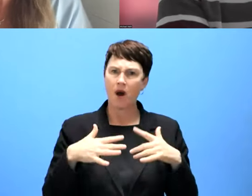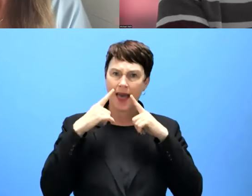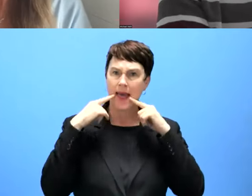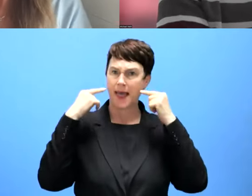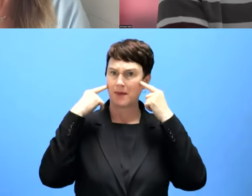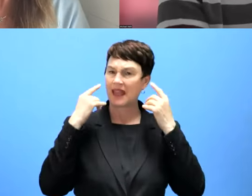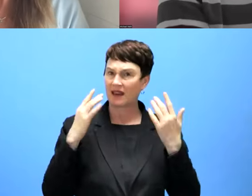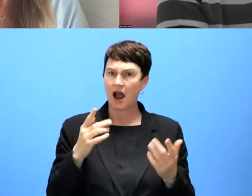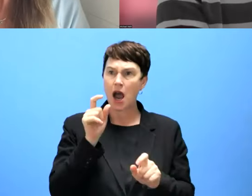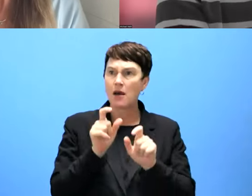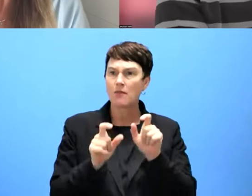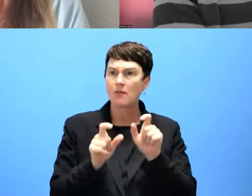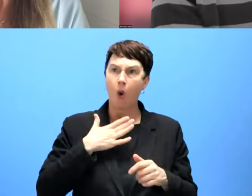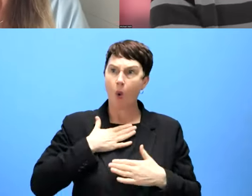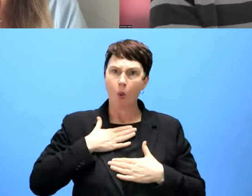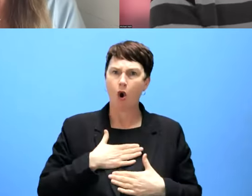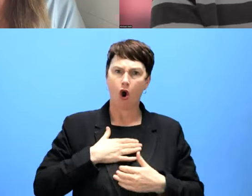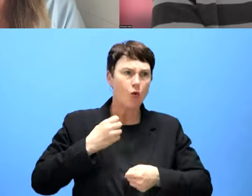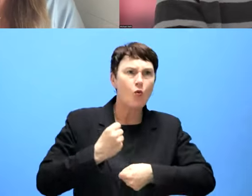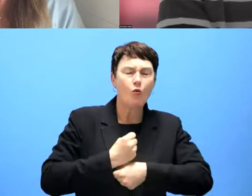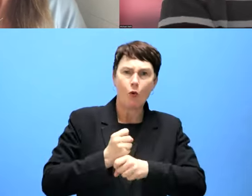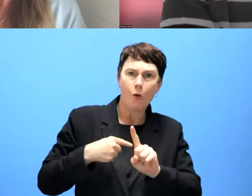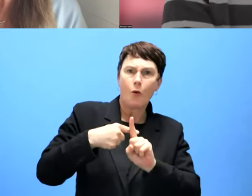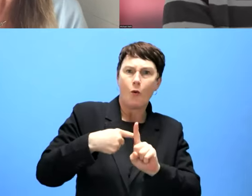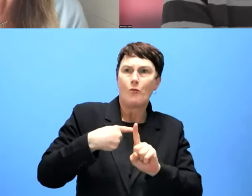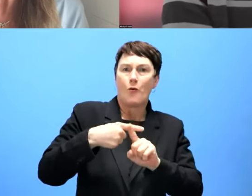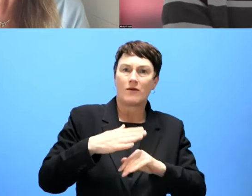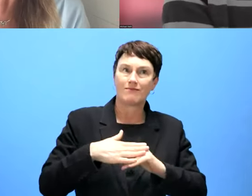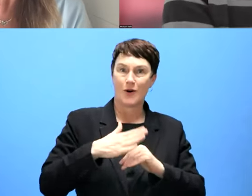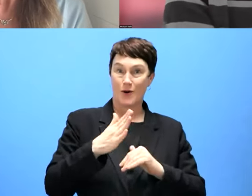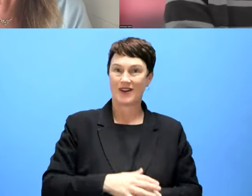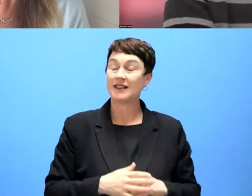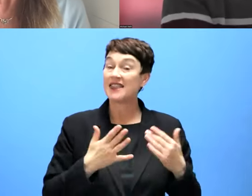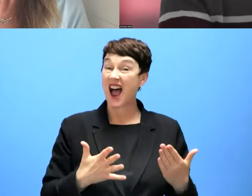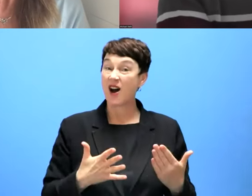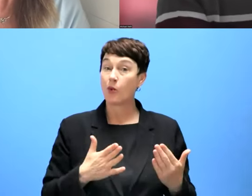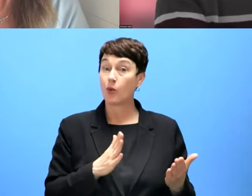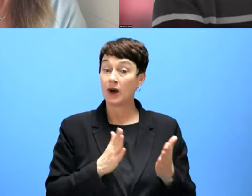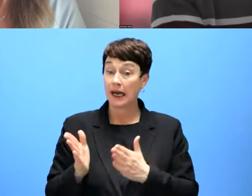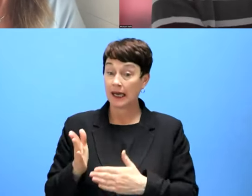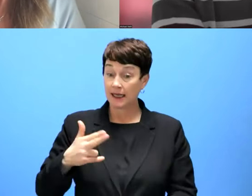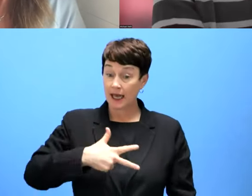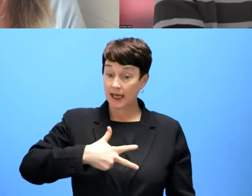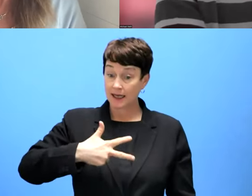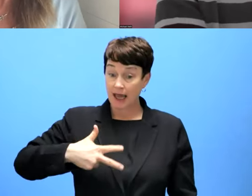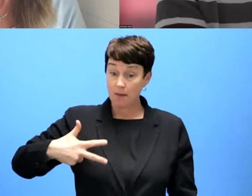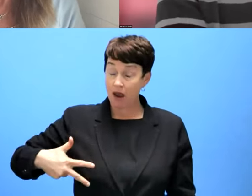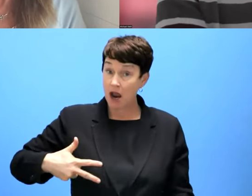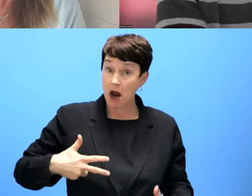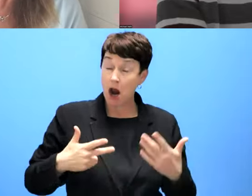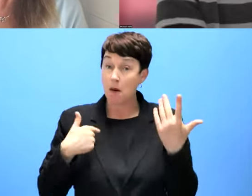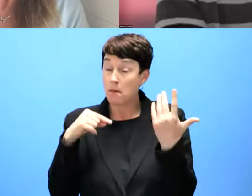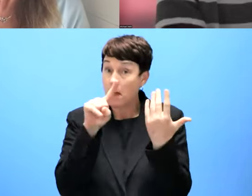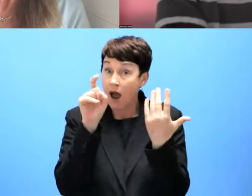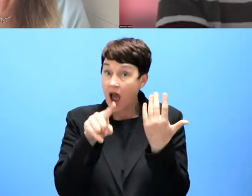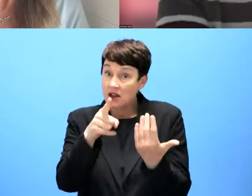So from Denmark, Soren and Cecily, did you get any inspiration or new ideas from your